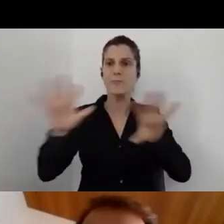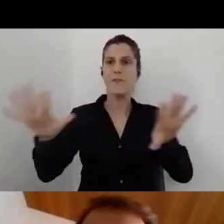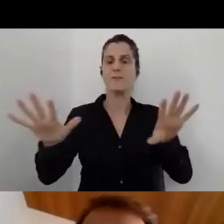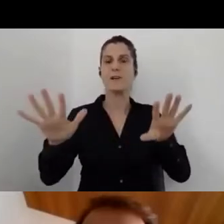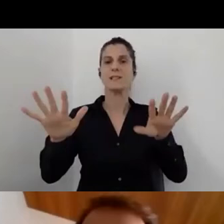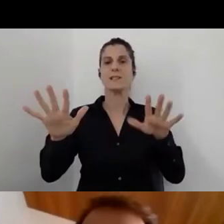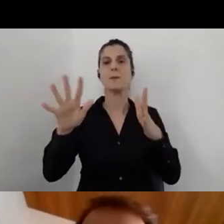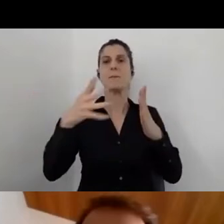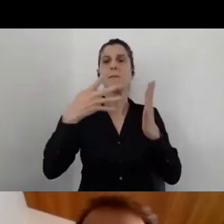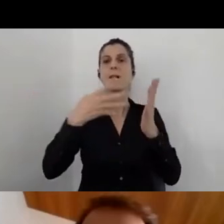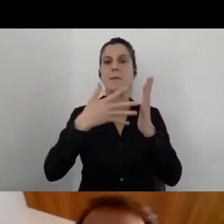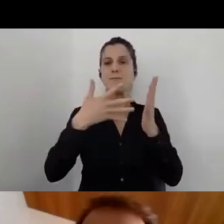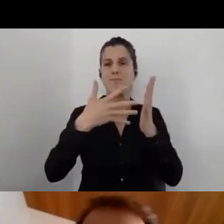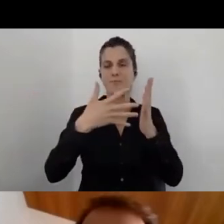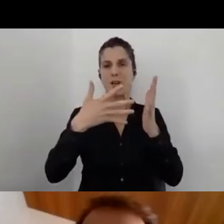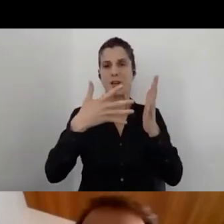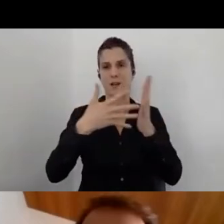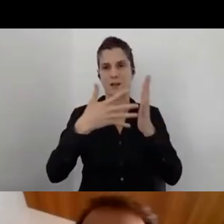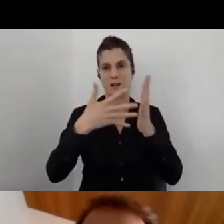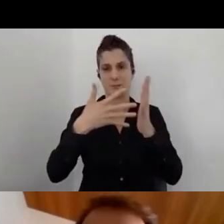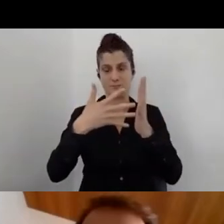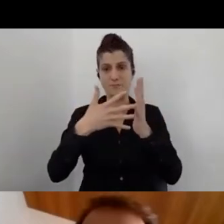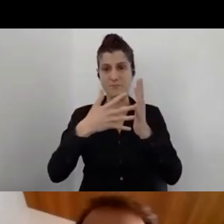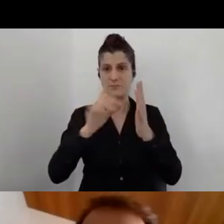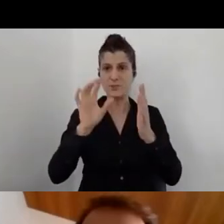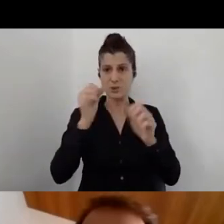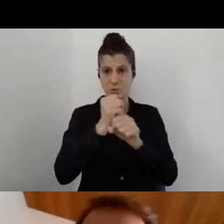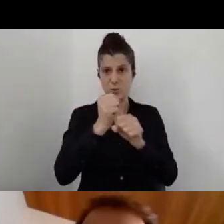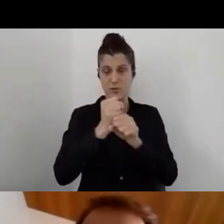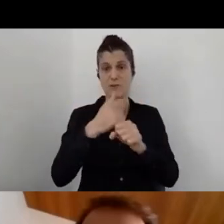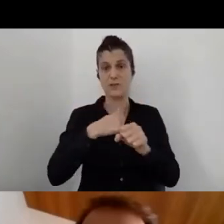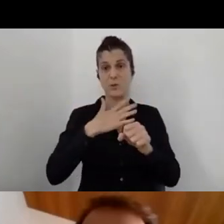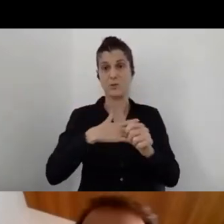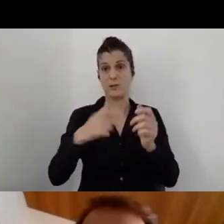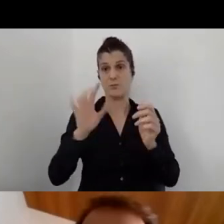For that reason, I would like to invite our CTO,